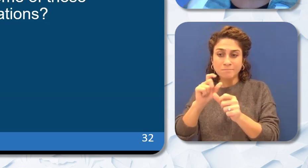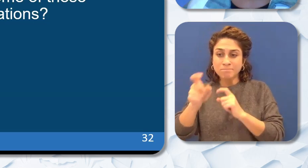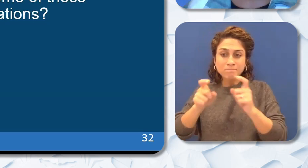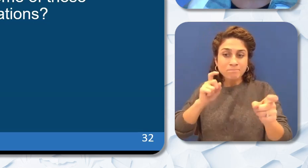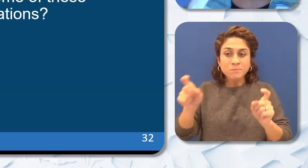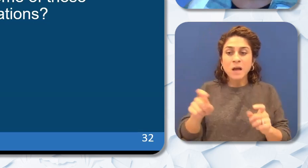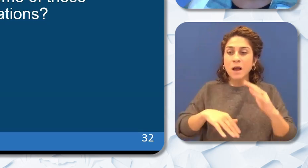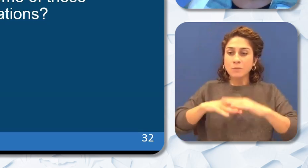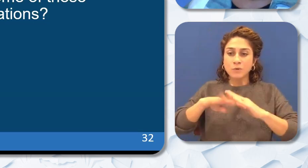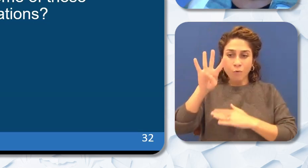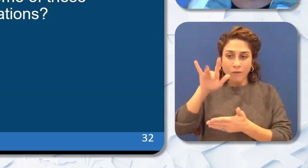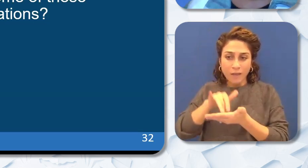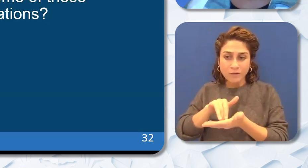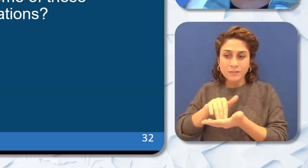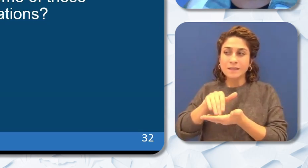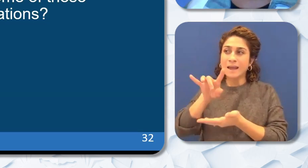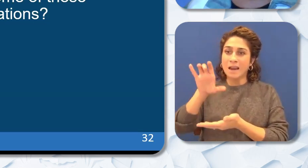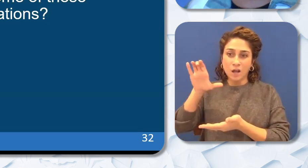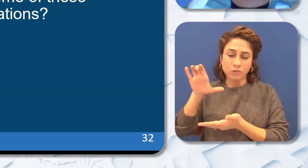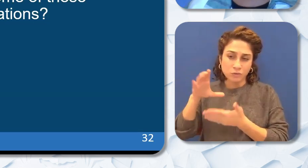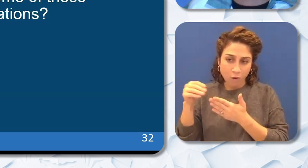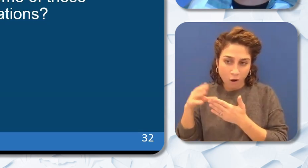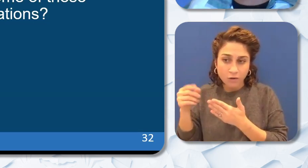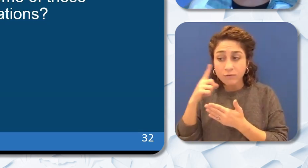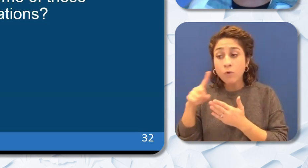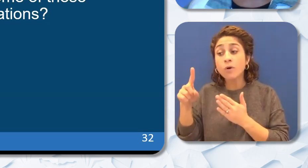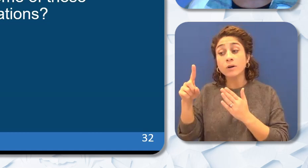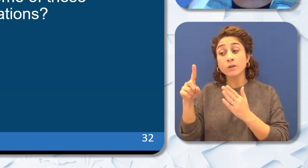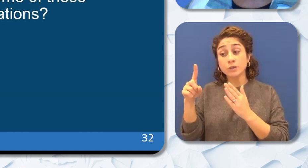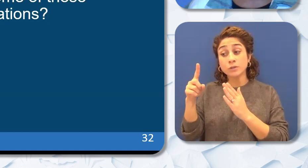per year for teacher candidates to complete their undergraduate and teacher preparation